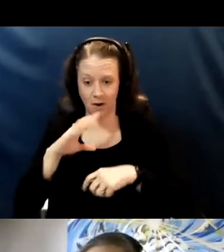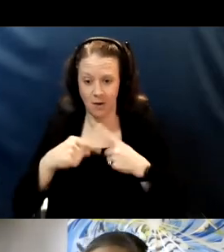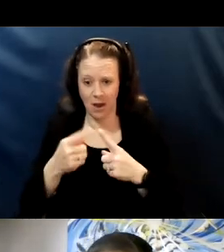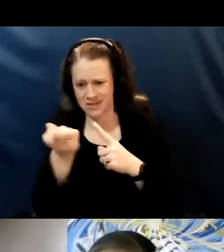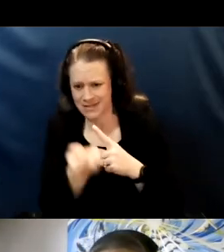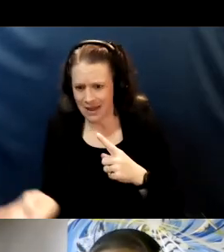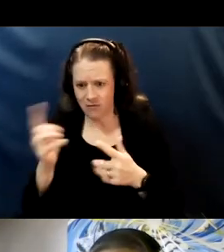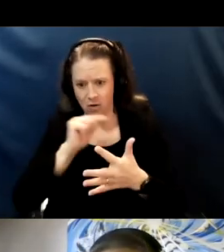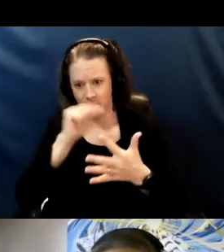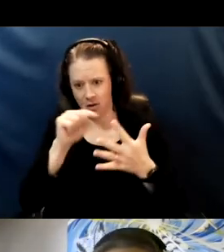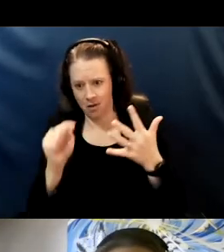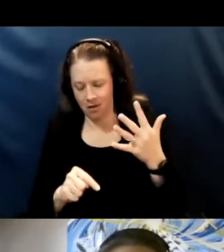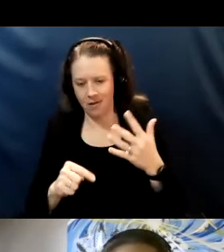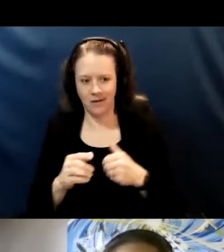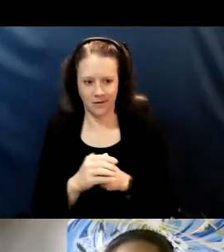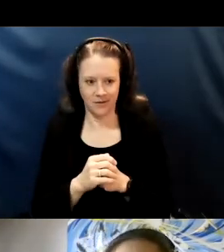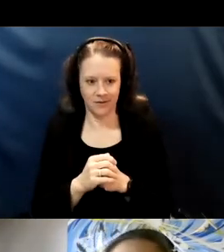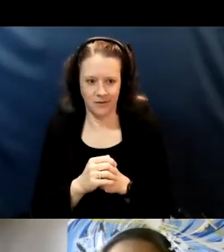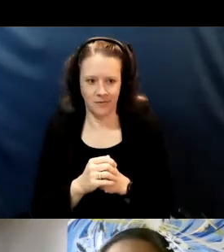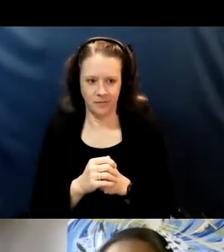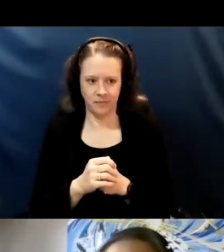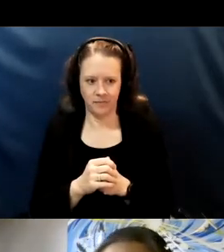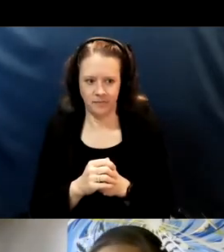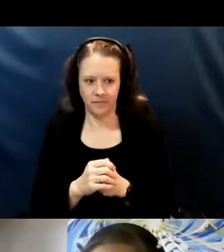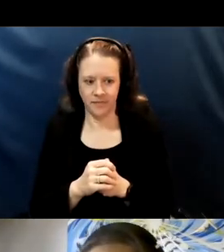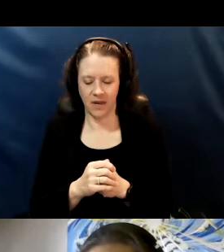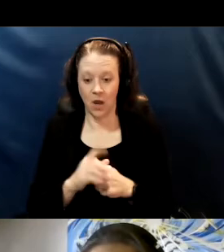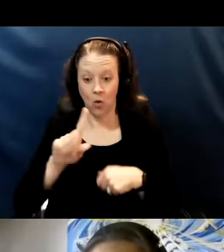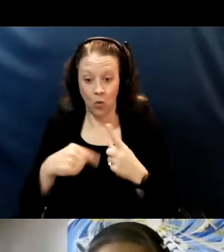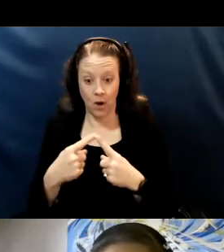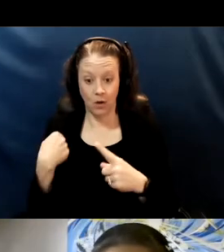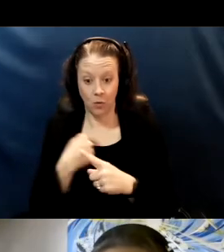one after the other that in combination keep us safe.